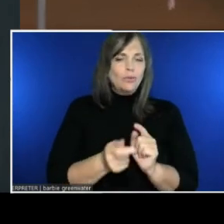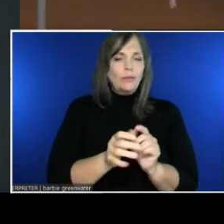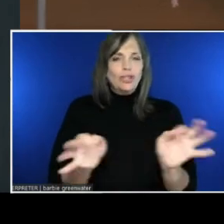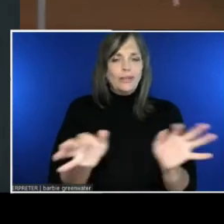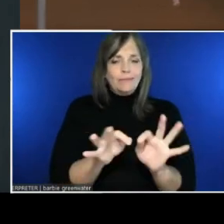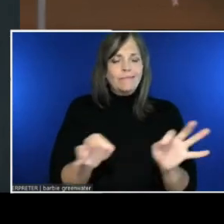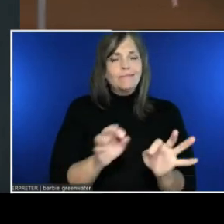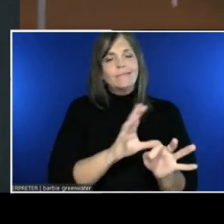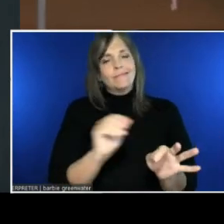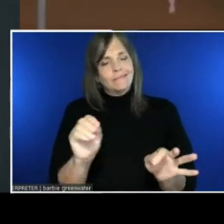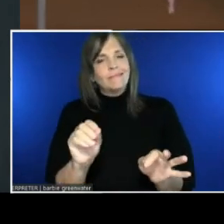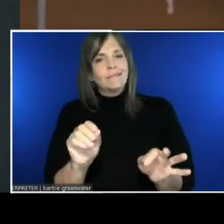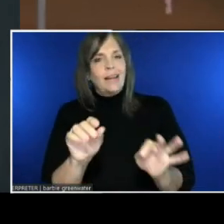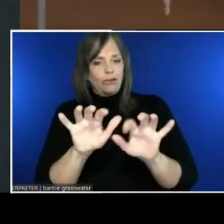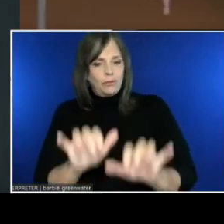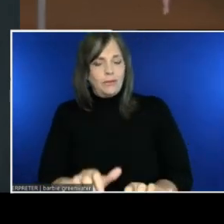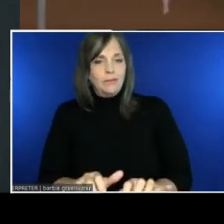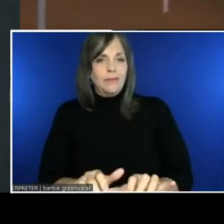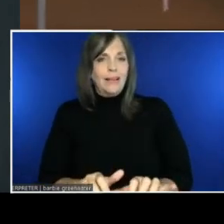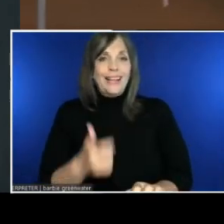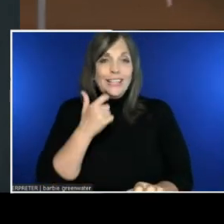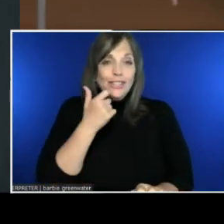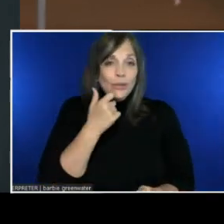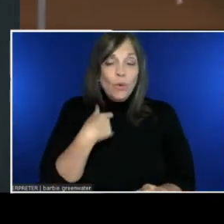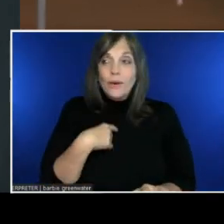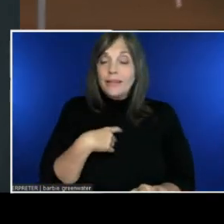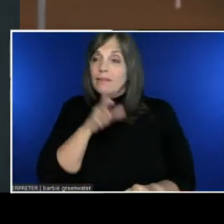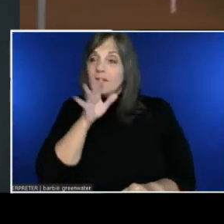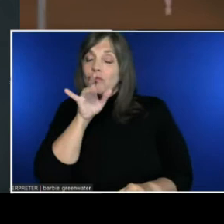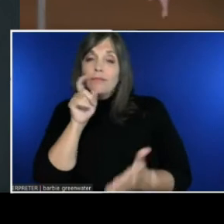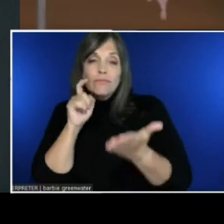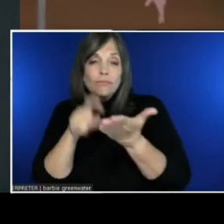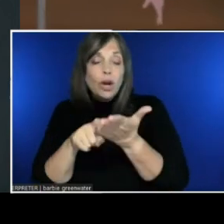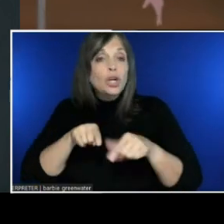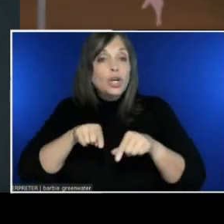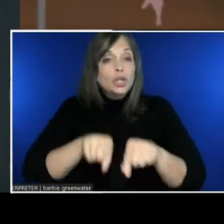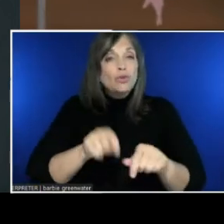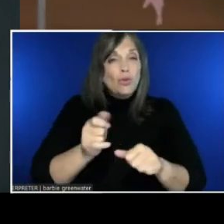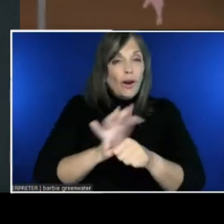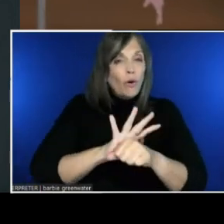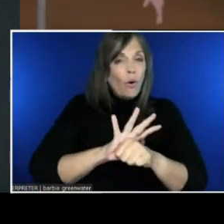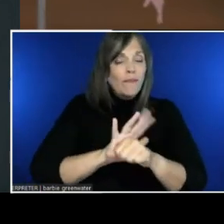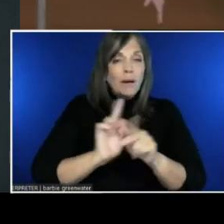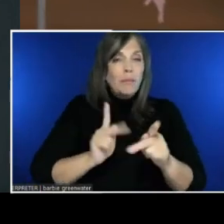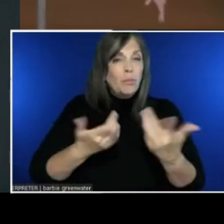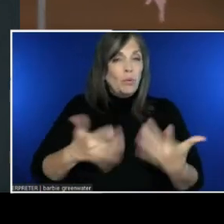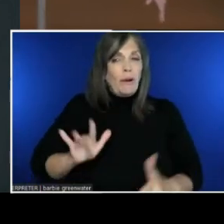No one wants to touch an elevator during COVID. Wouldn't it be great to say: Take me to the fifth floor?